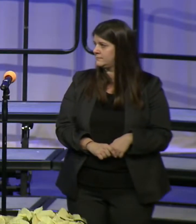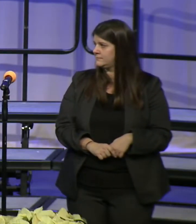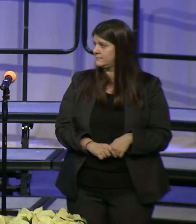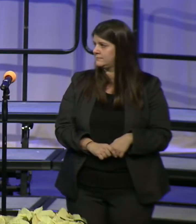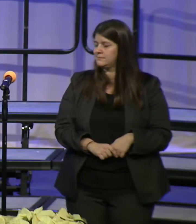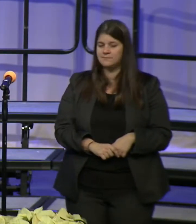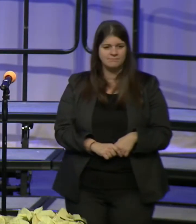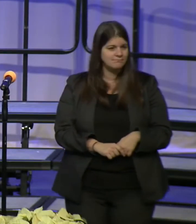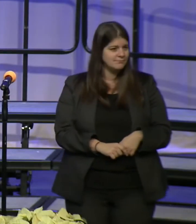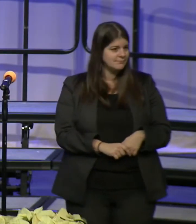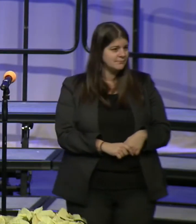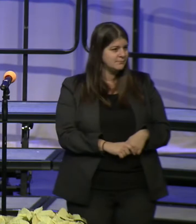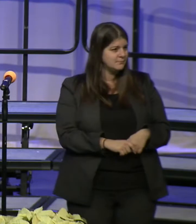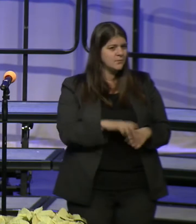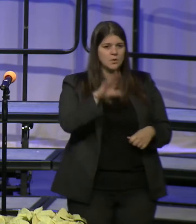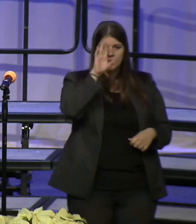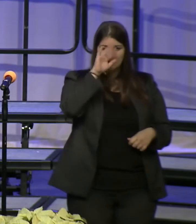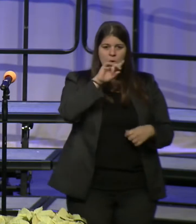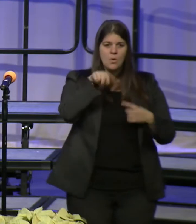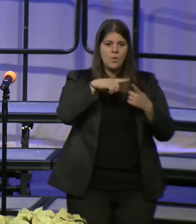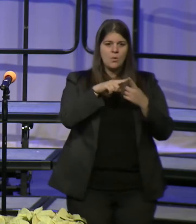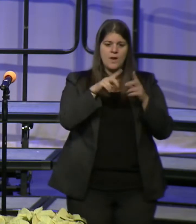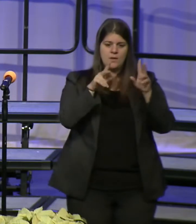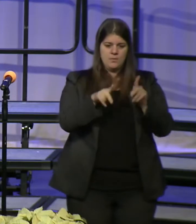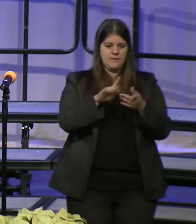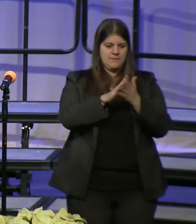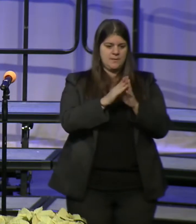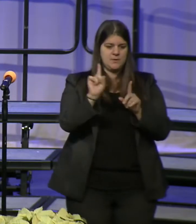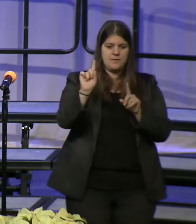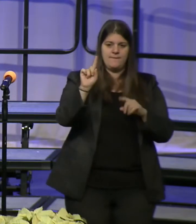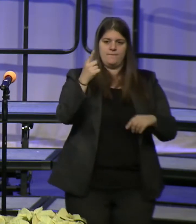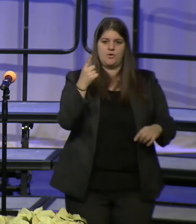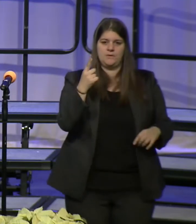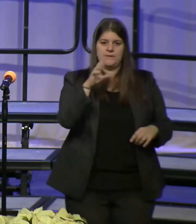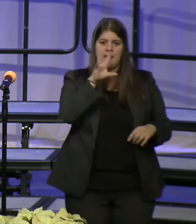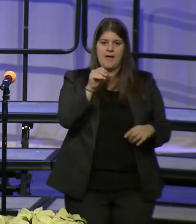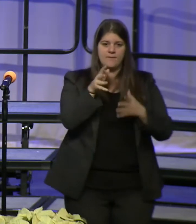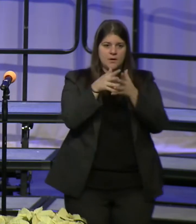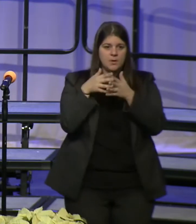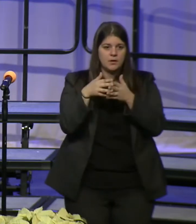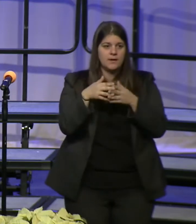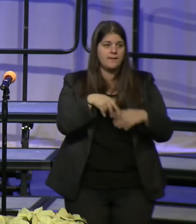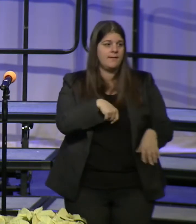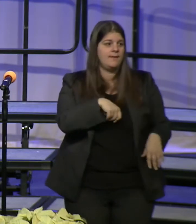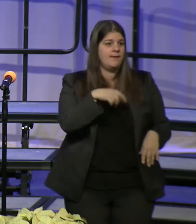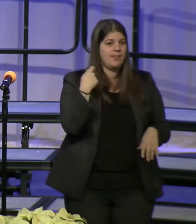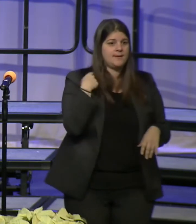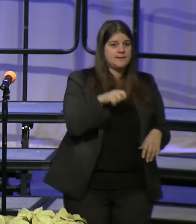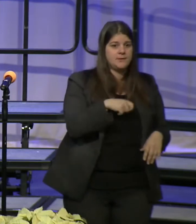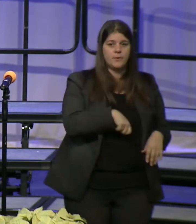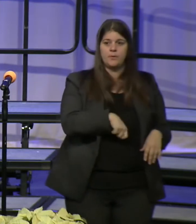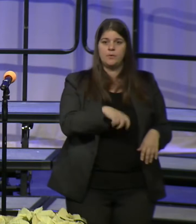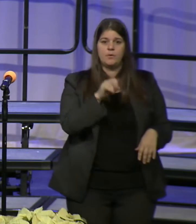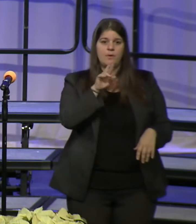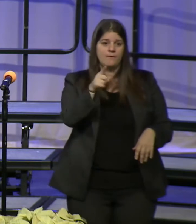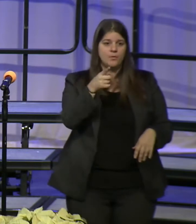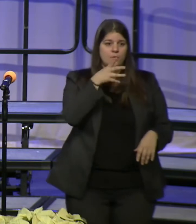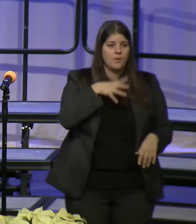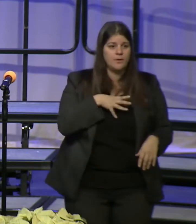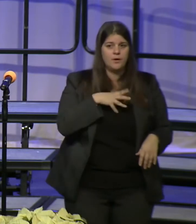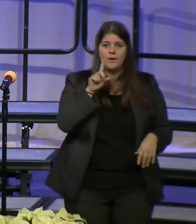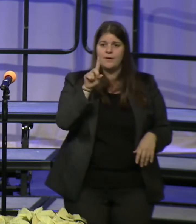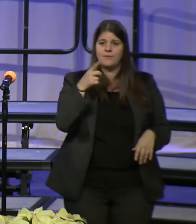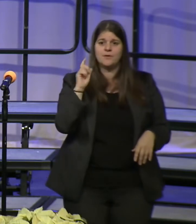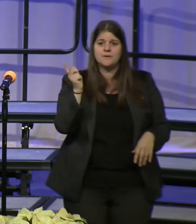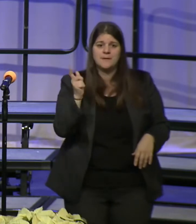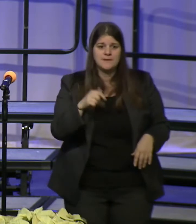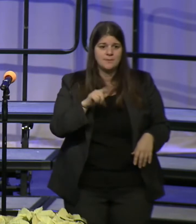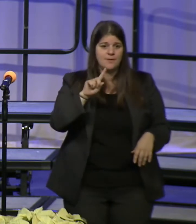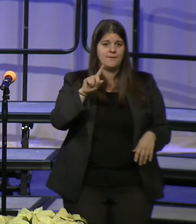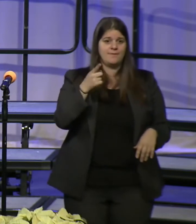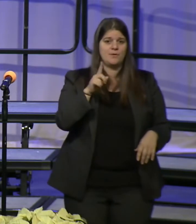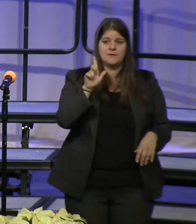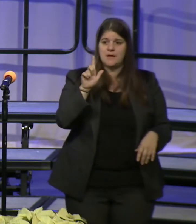When someone becomes the first African-American, Latino, woman, Jewish, Muslim or LGBTQ+ to be